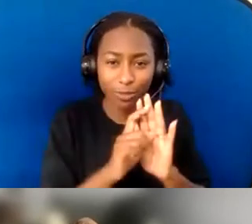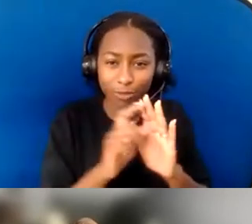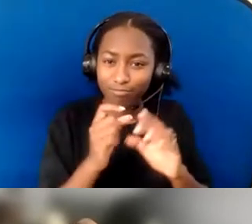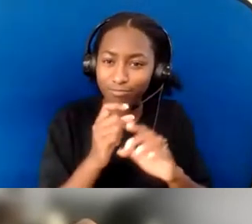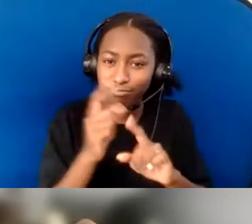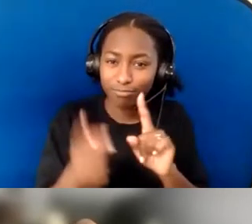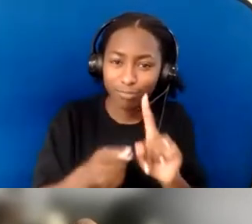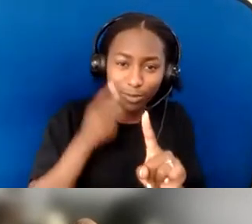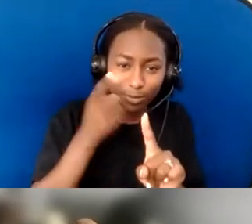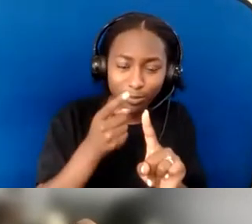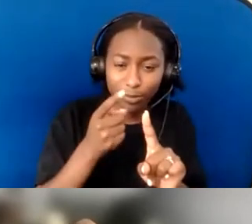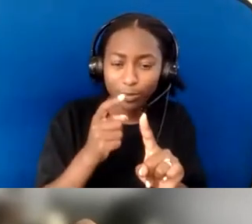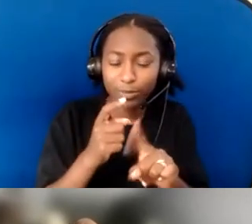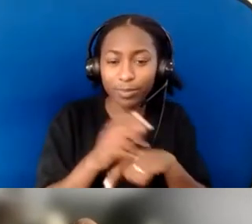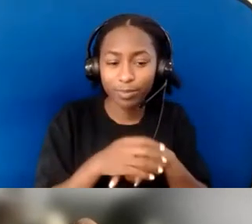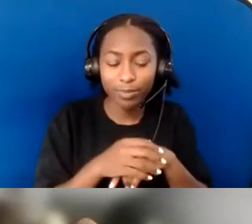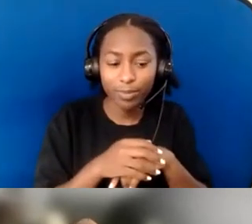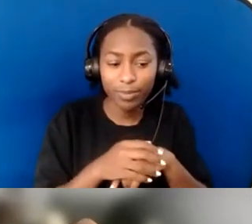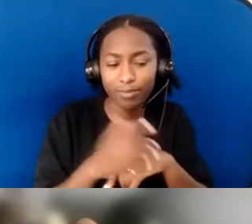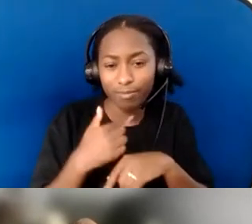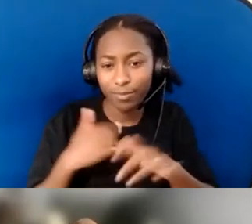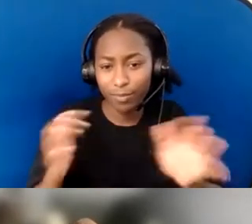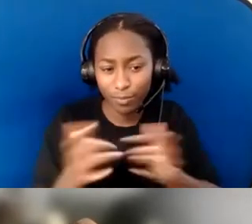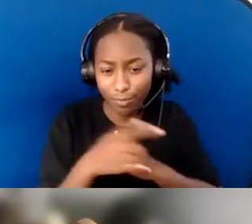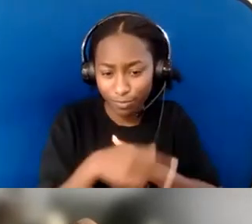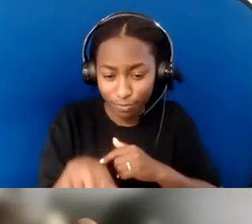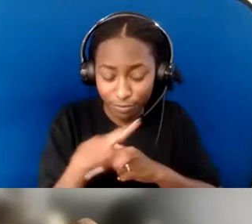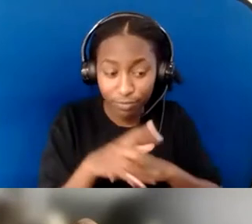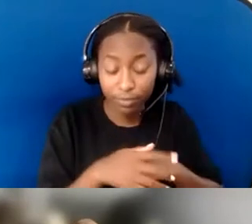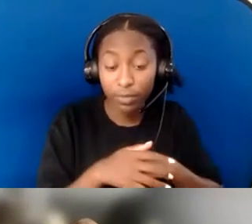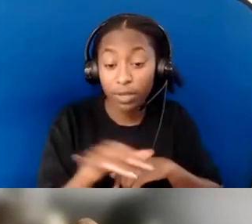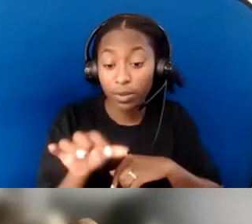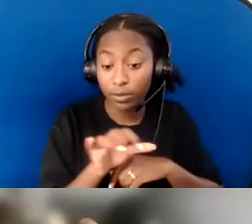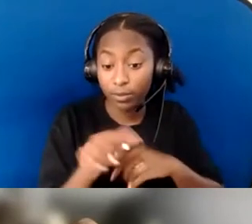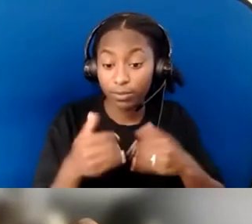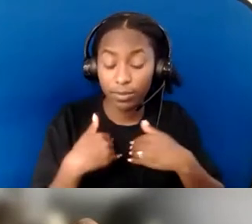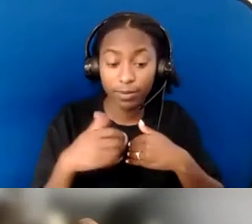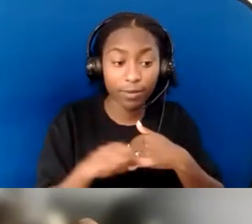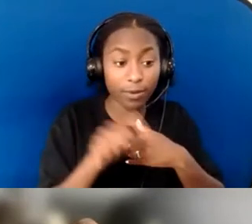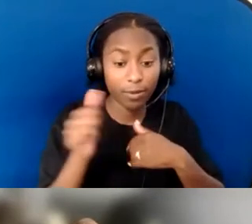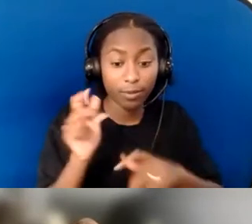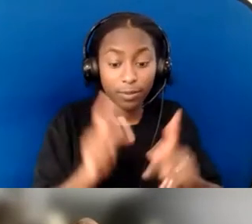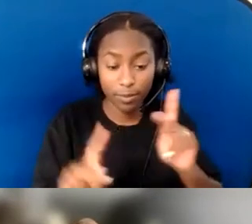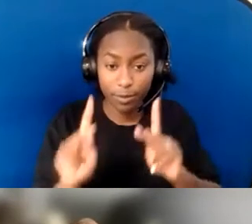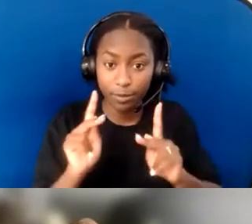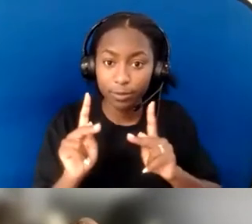I would encourage all of you in that. And have other people remind you regularly,